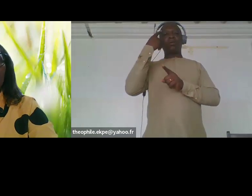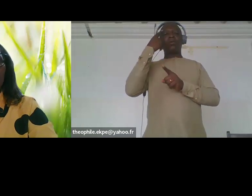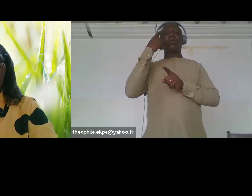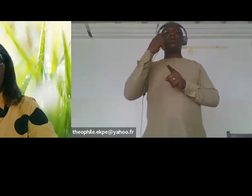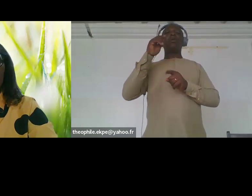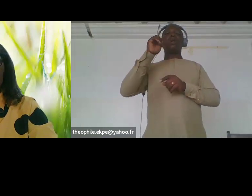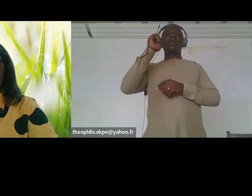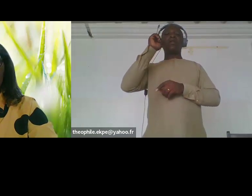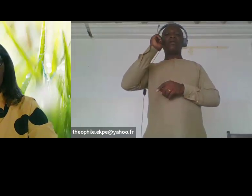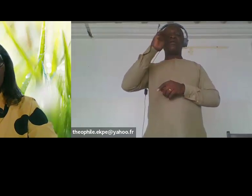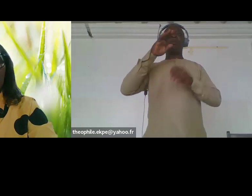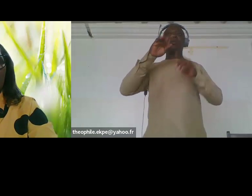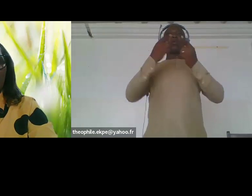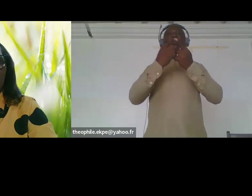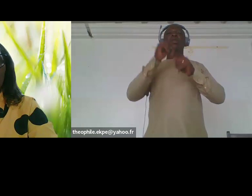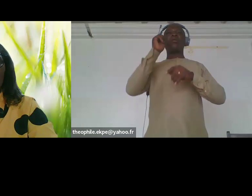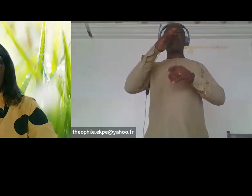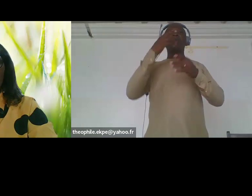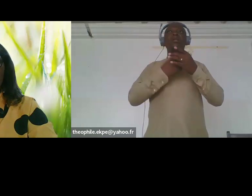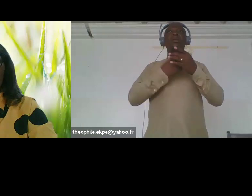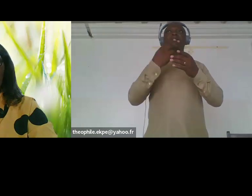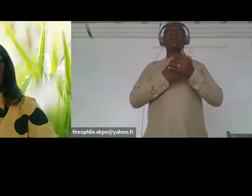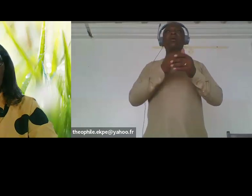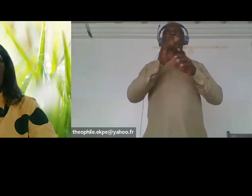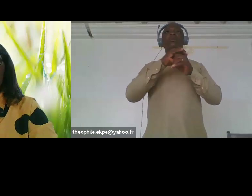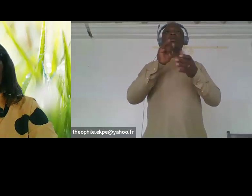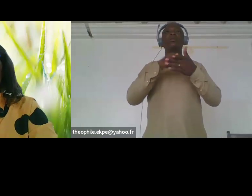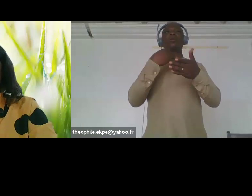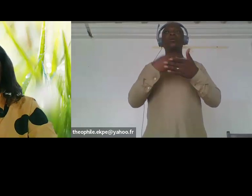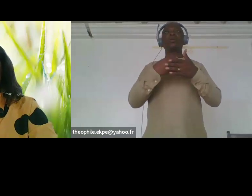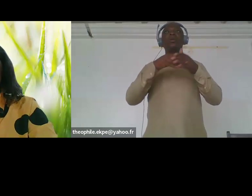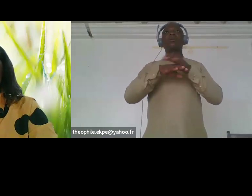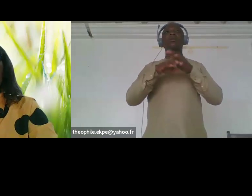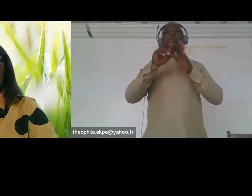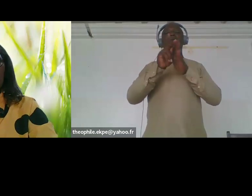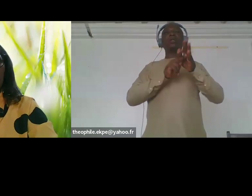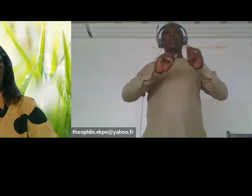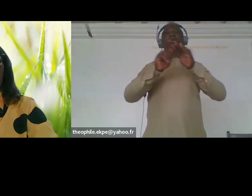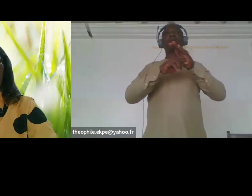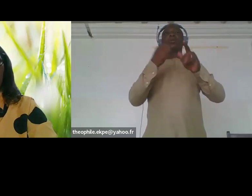you designed interlinked strategies including implementing the project in